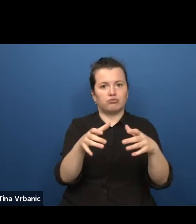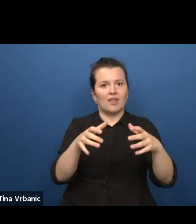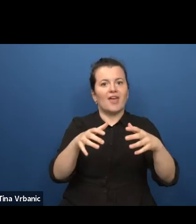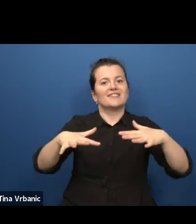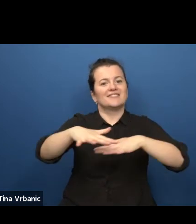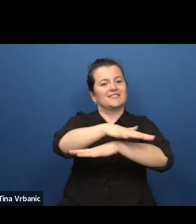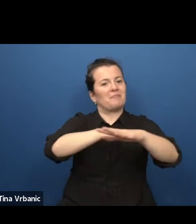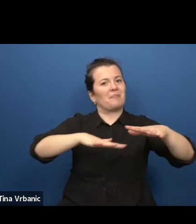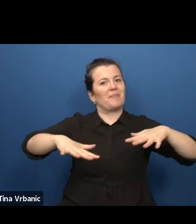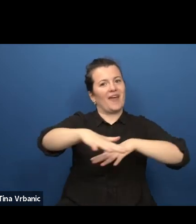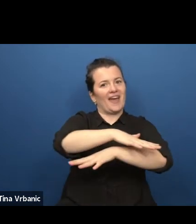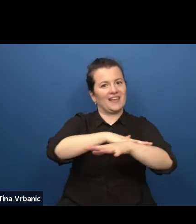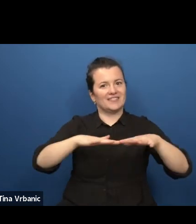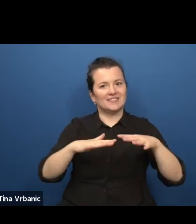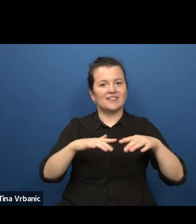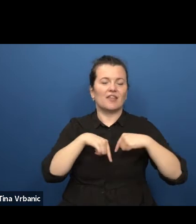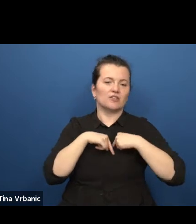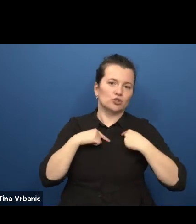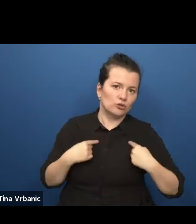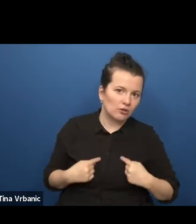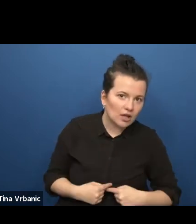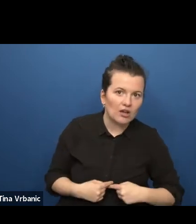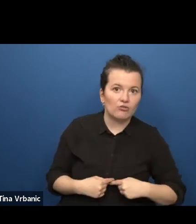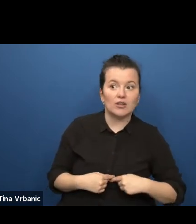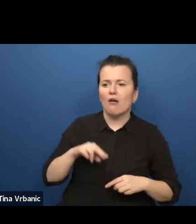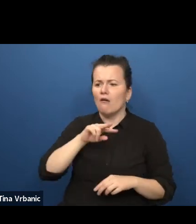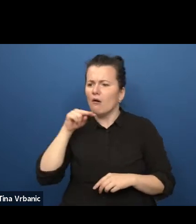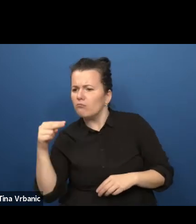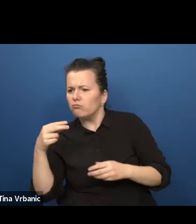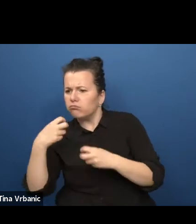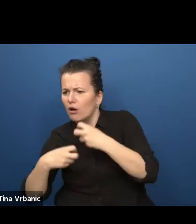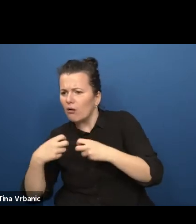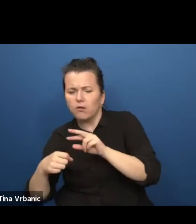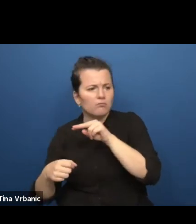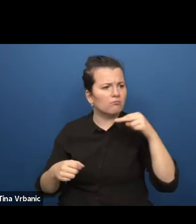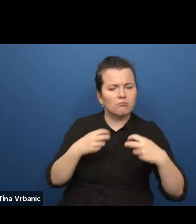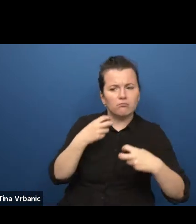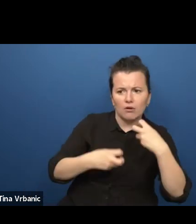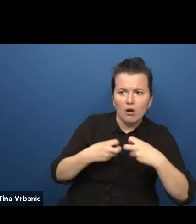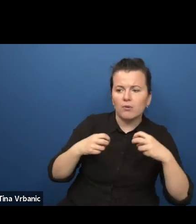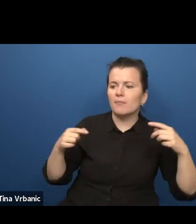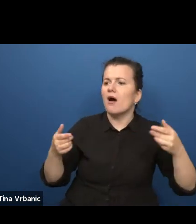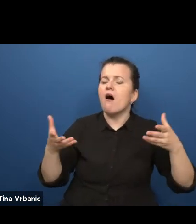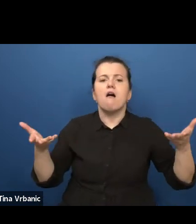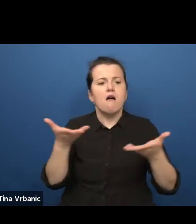with shared comparable issues and the acknowledgement of differences within our societies.